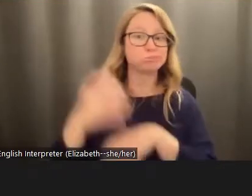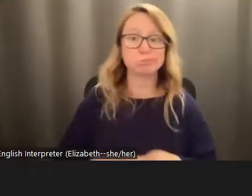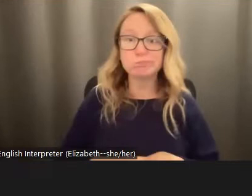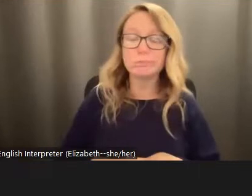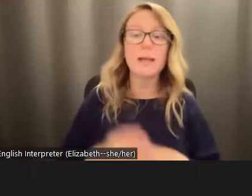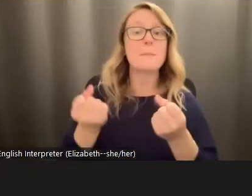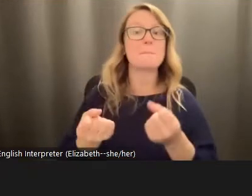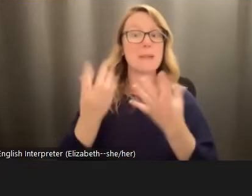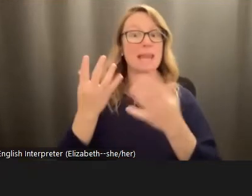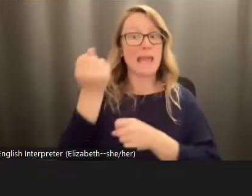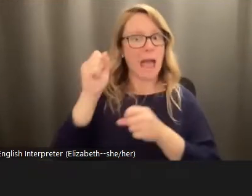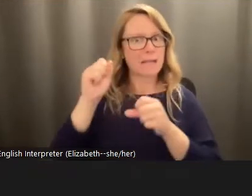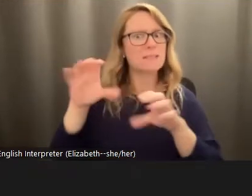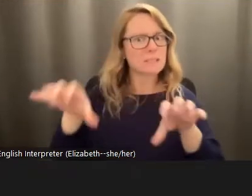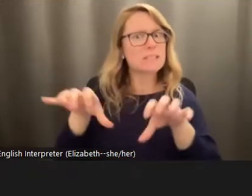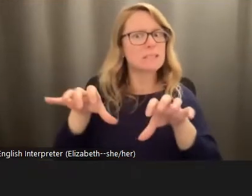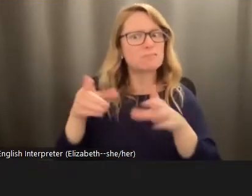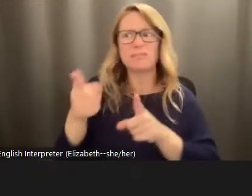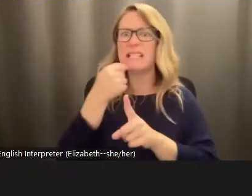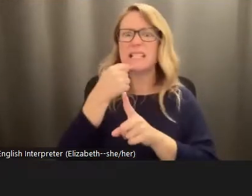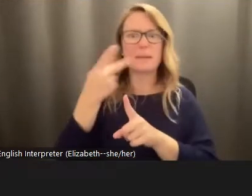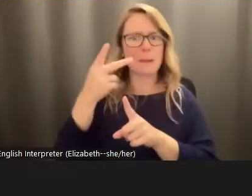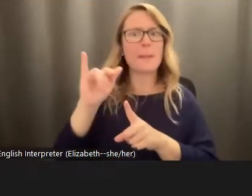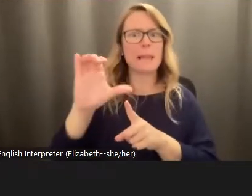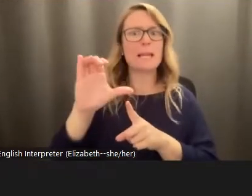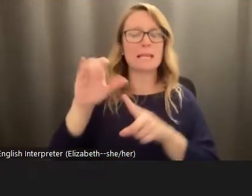are now arguing that the public, at least here in the United